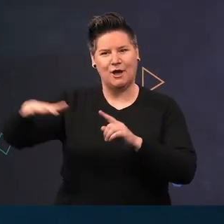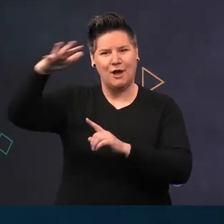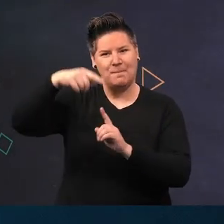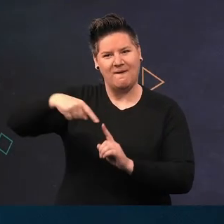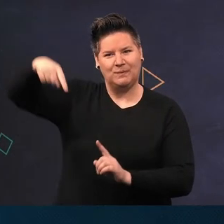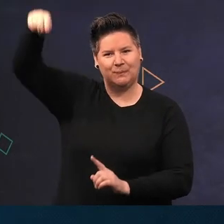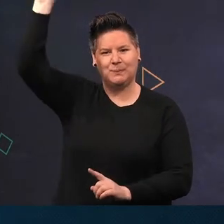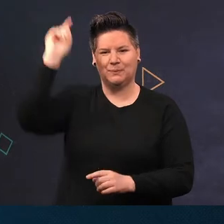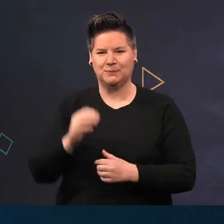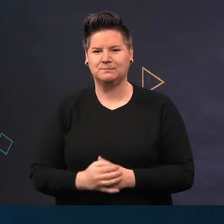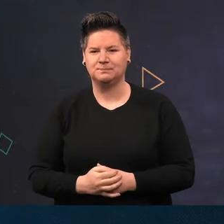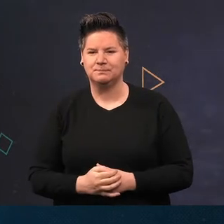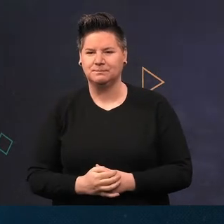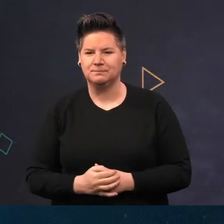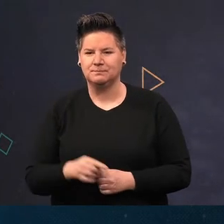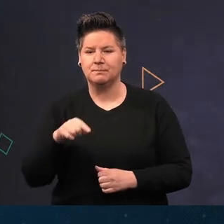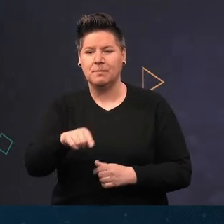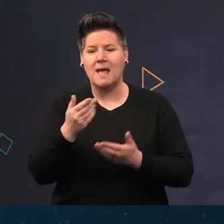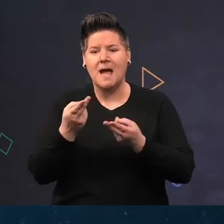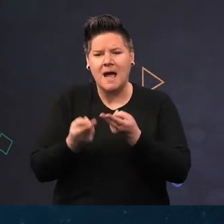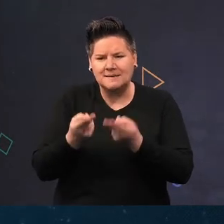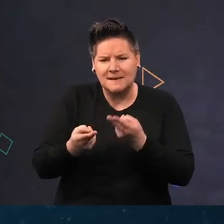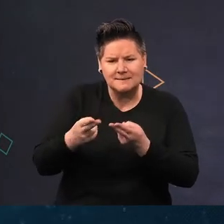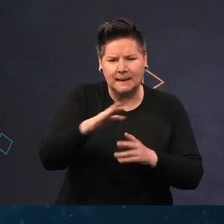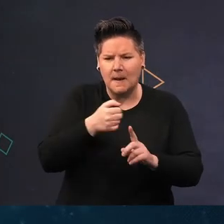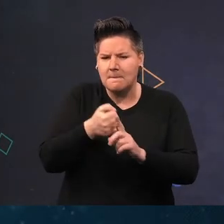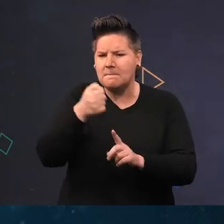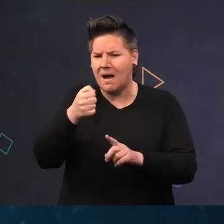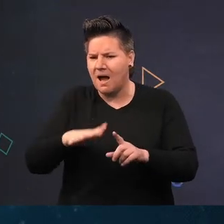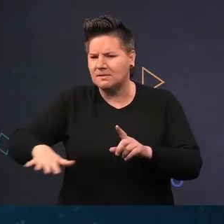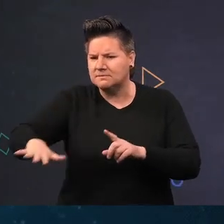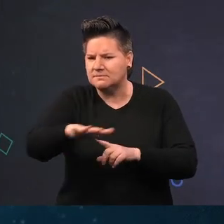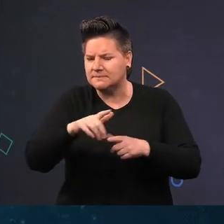We can use other methods of assessing the impact as well. Here we've used a side-scan sonar system